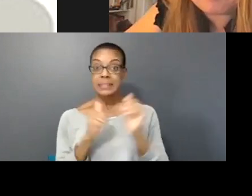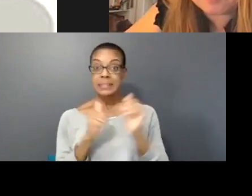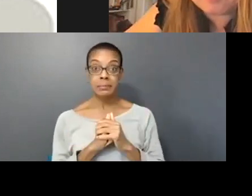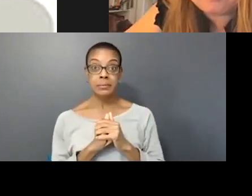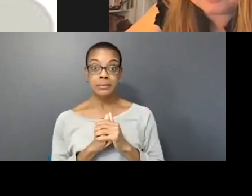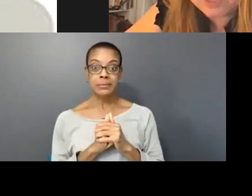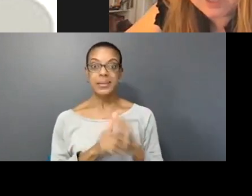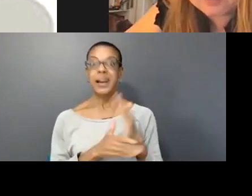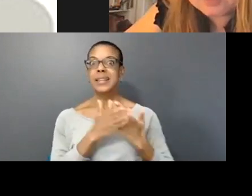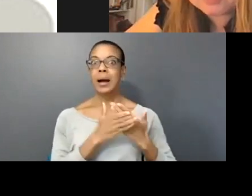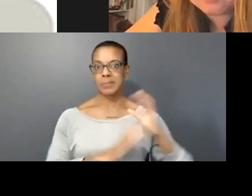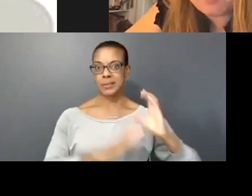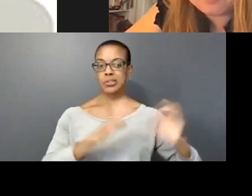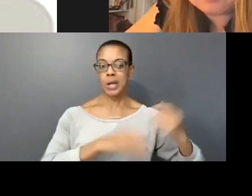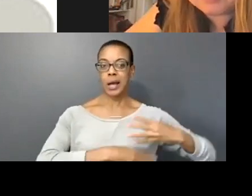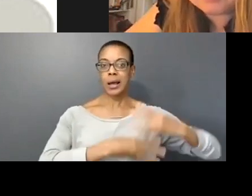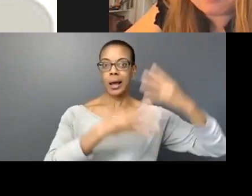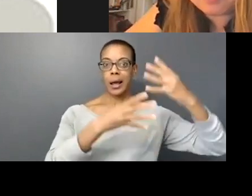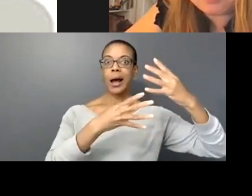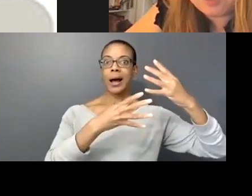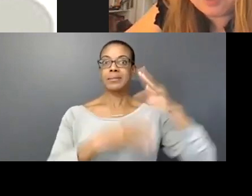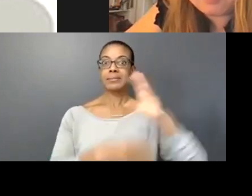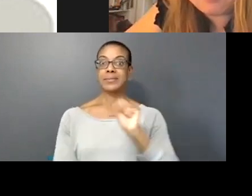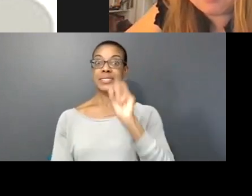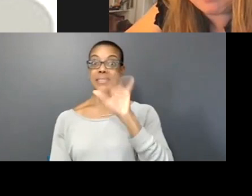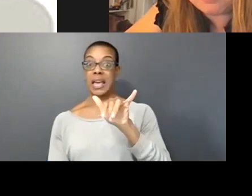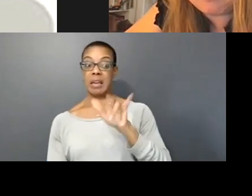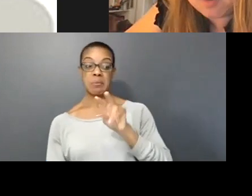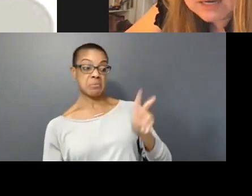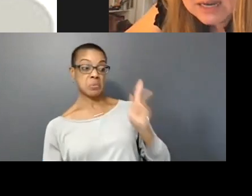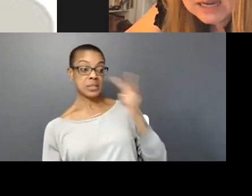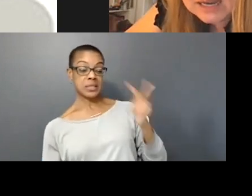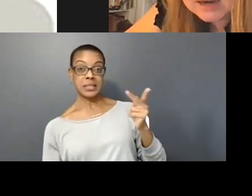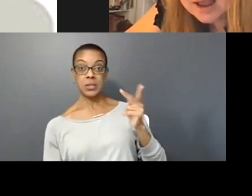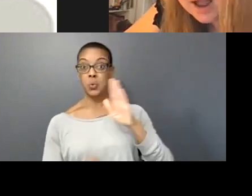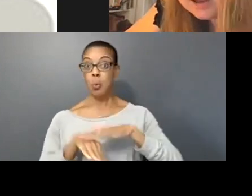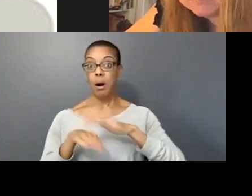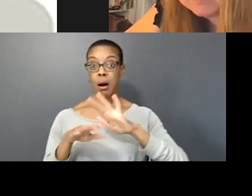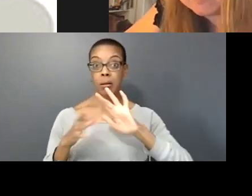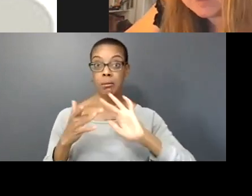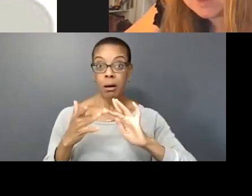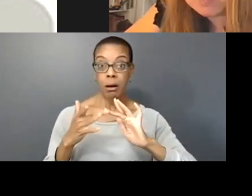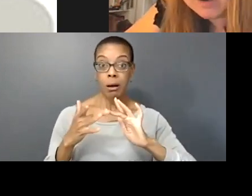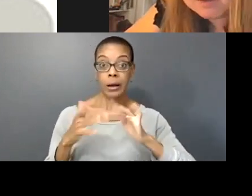are in the chat, so you're welcome to come online. I believe Veronique and Gweneth